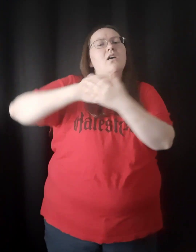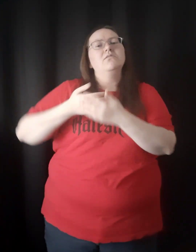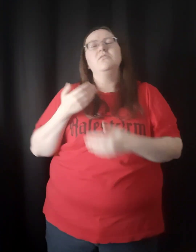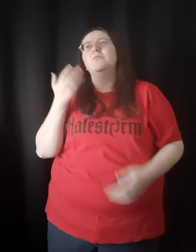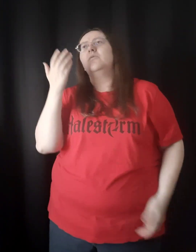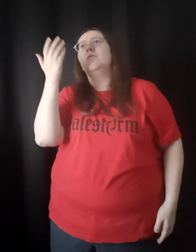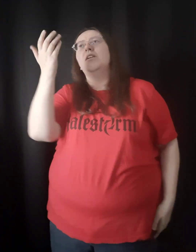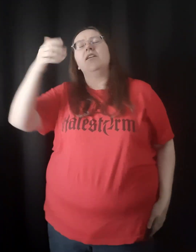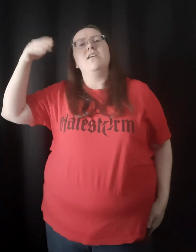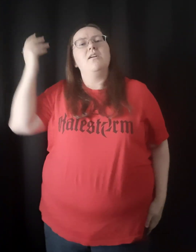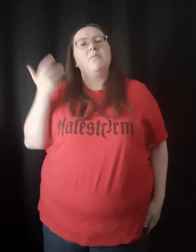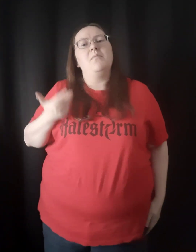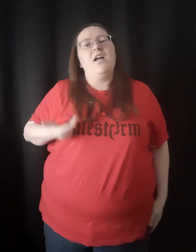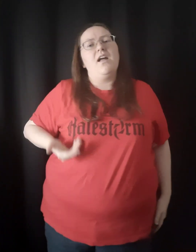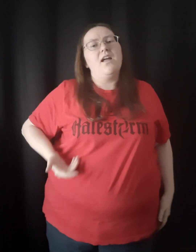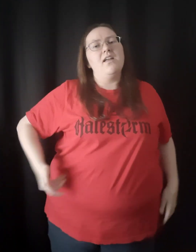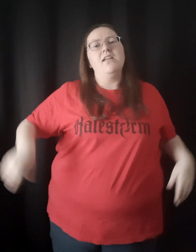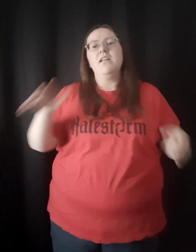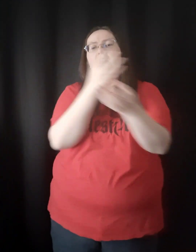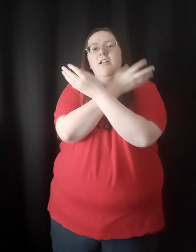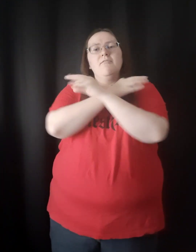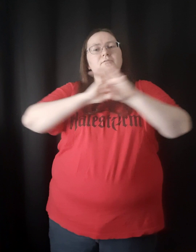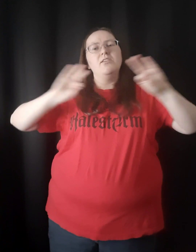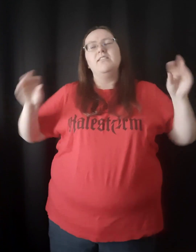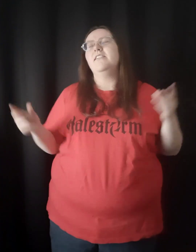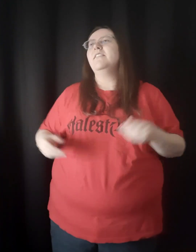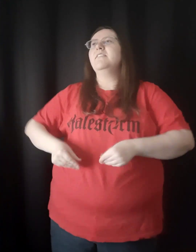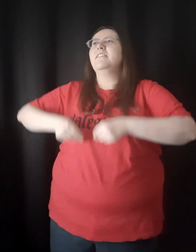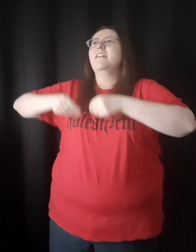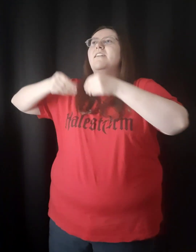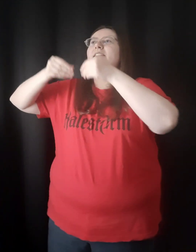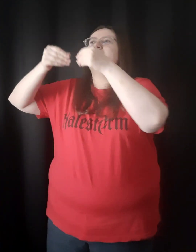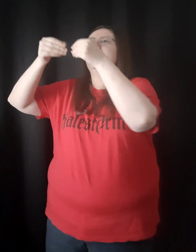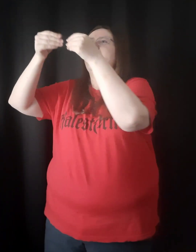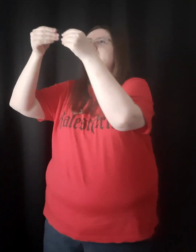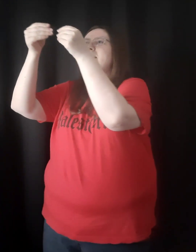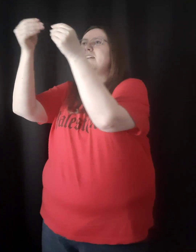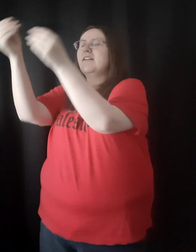All to Him I freely give